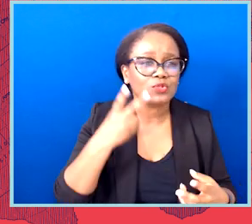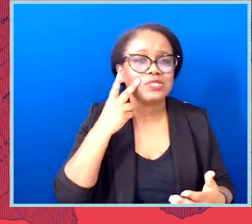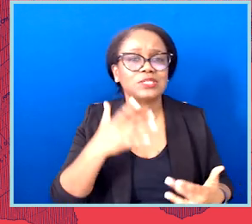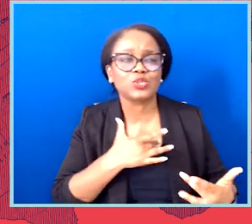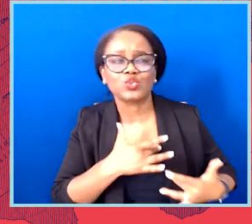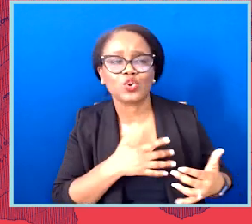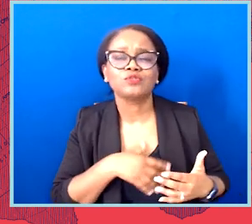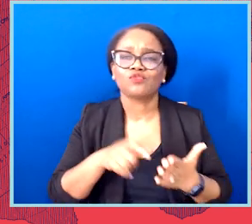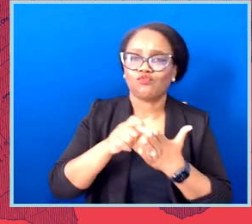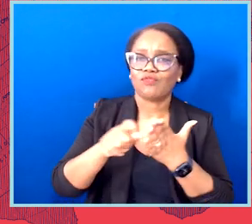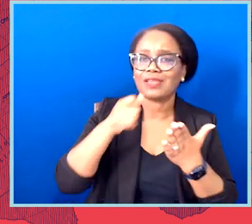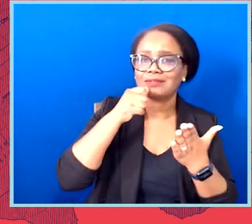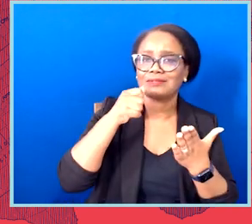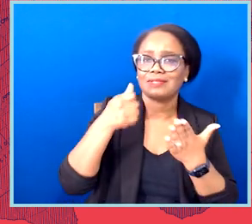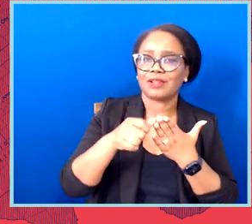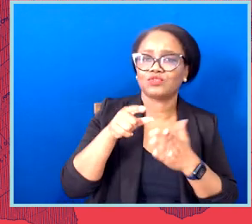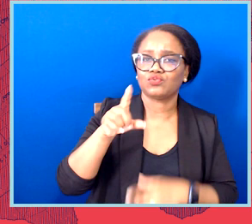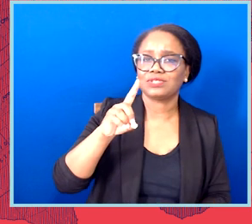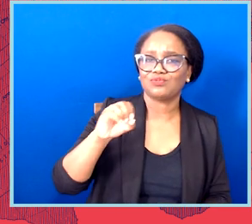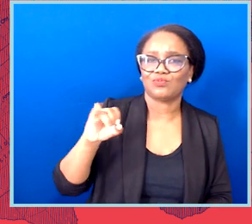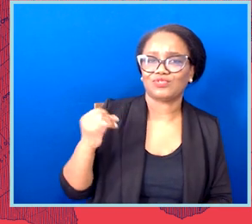This Department of Justice, that's who you should contact.